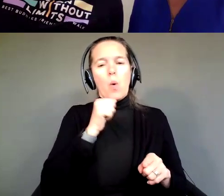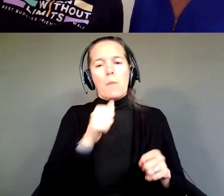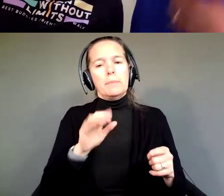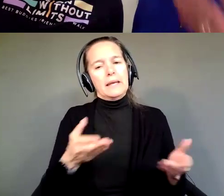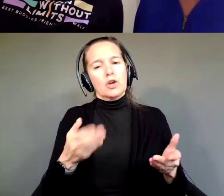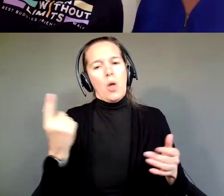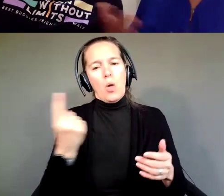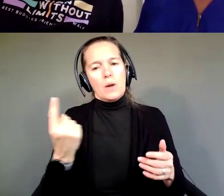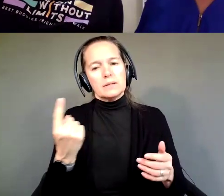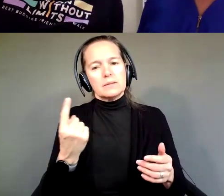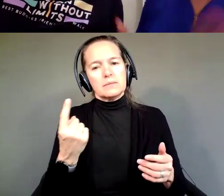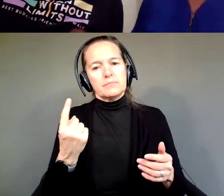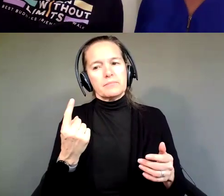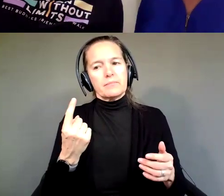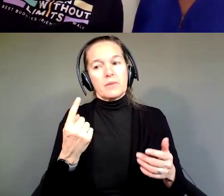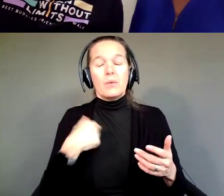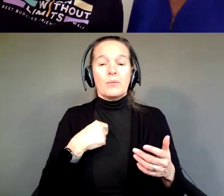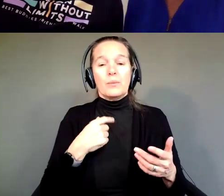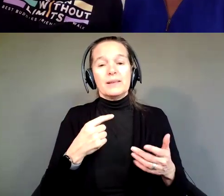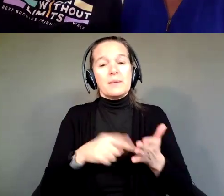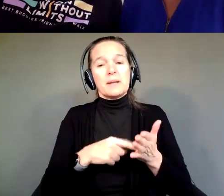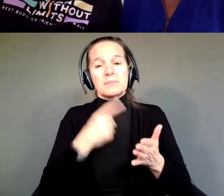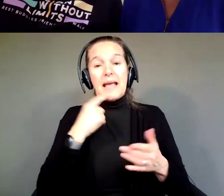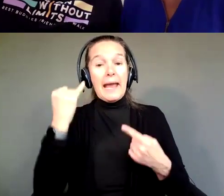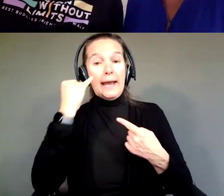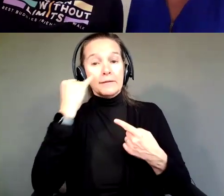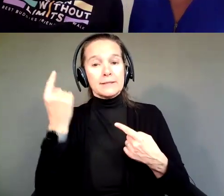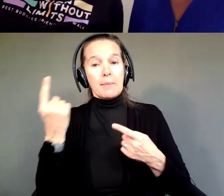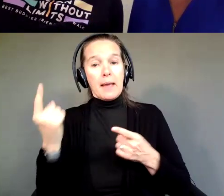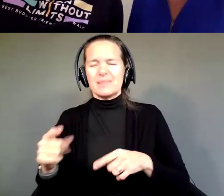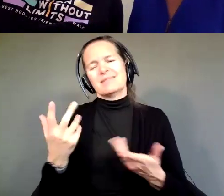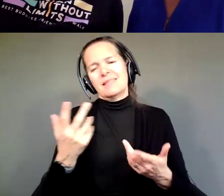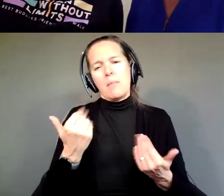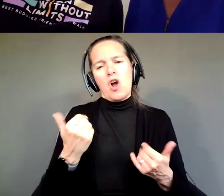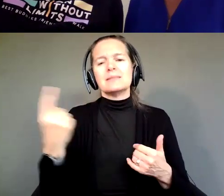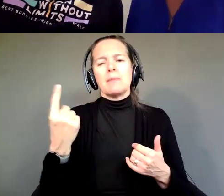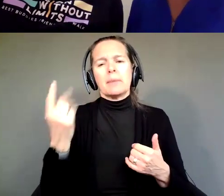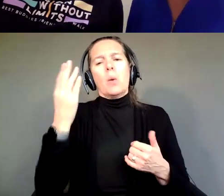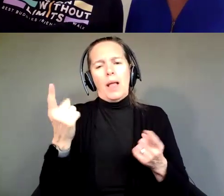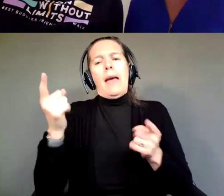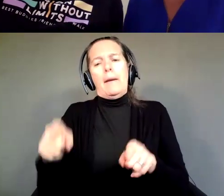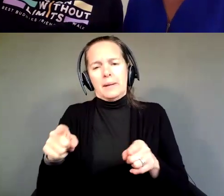I know we wanted to say "if" something happens, but let's be realistic, something is at some point going to happen to all of us.